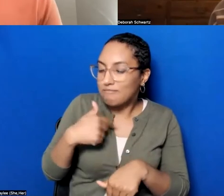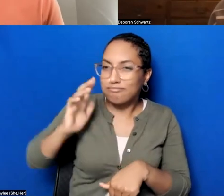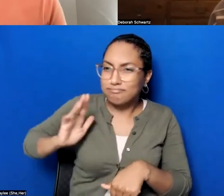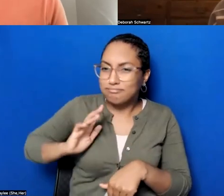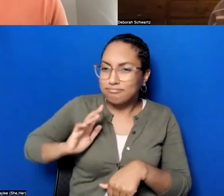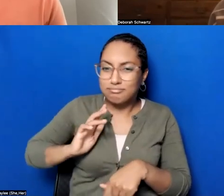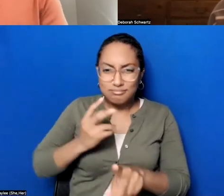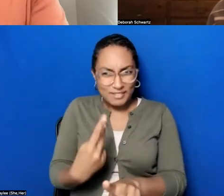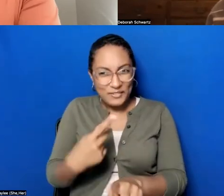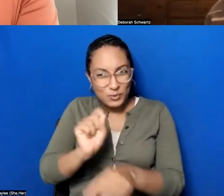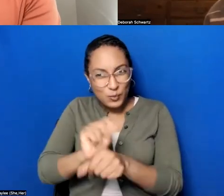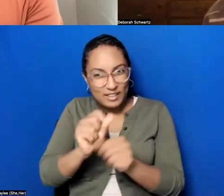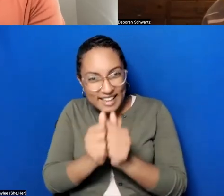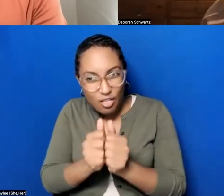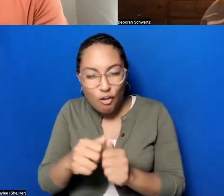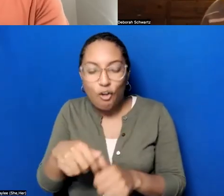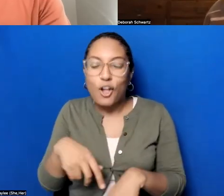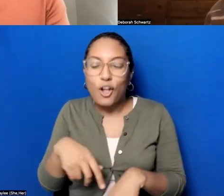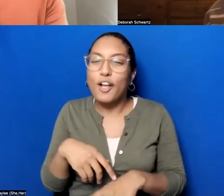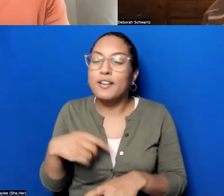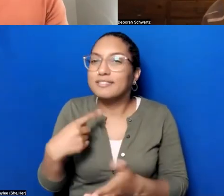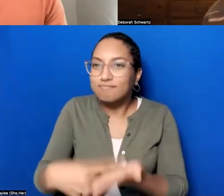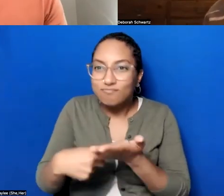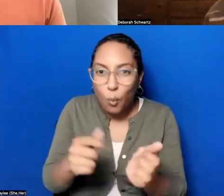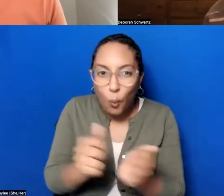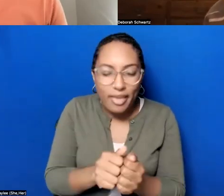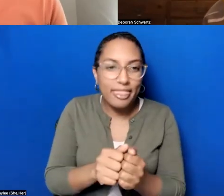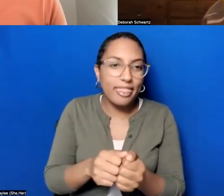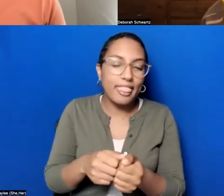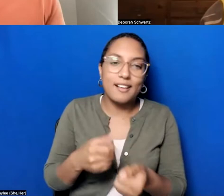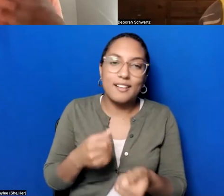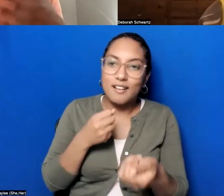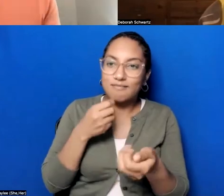we were talking to a funder about another oral history project we were doing, we do a lot of